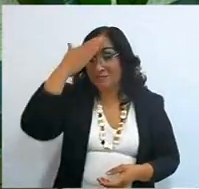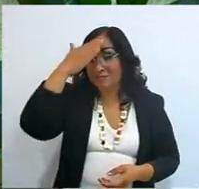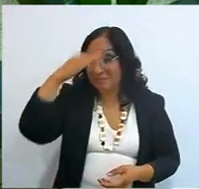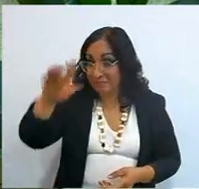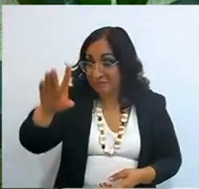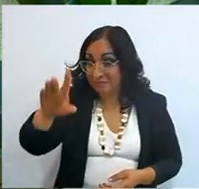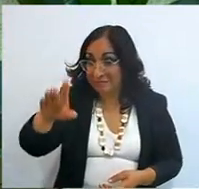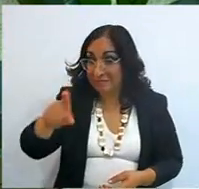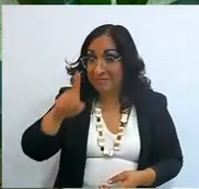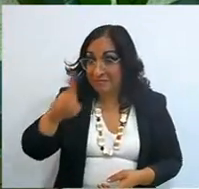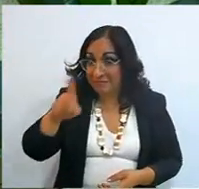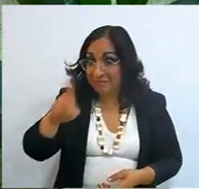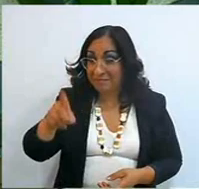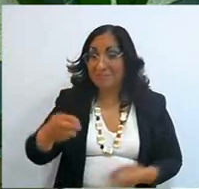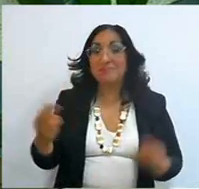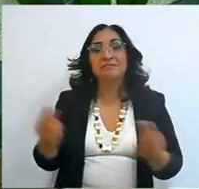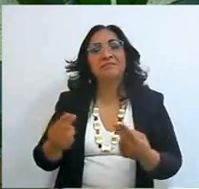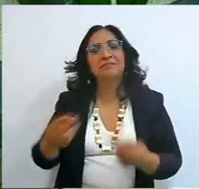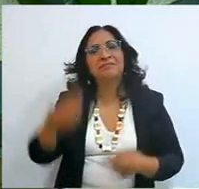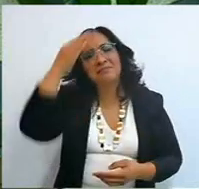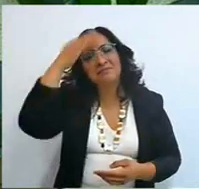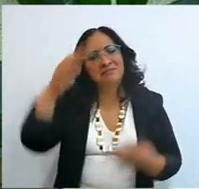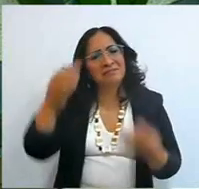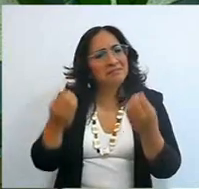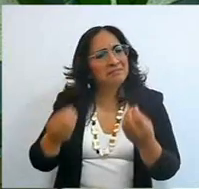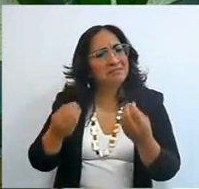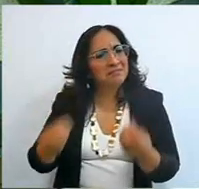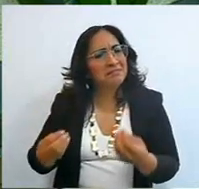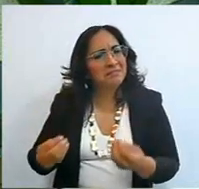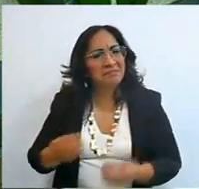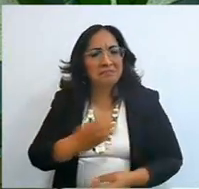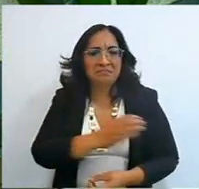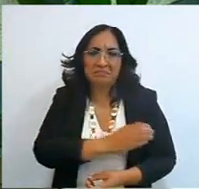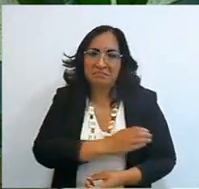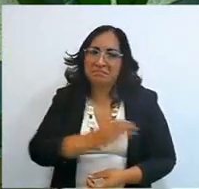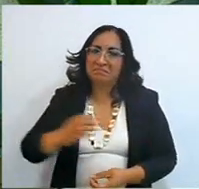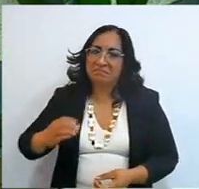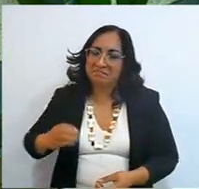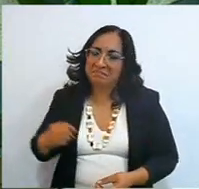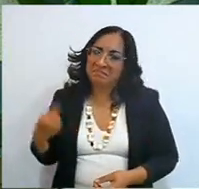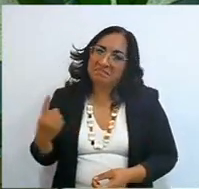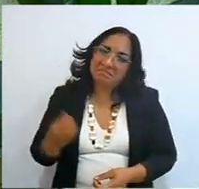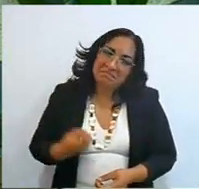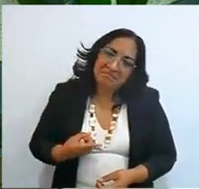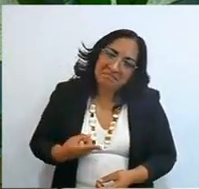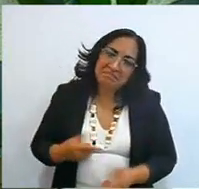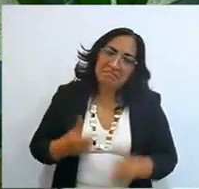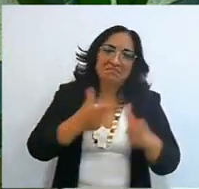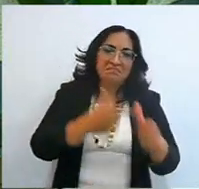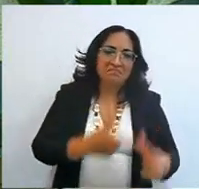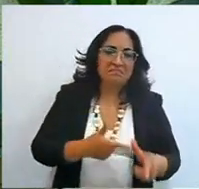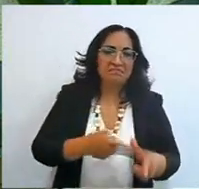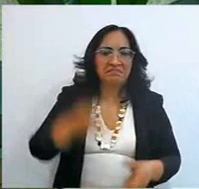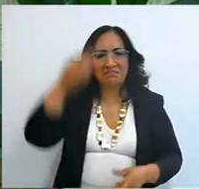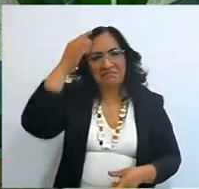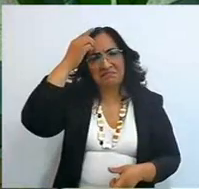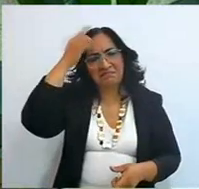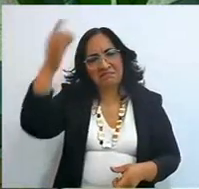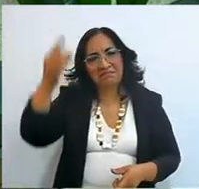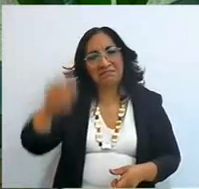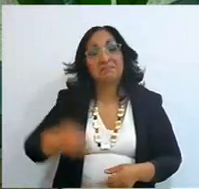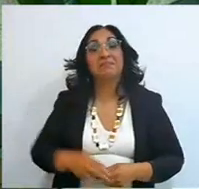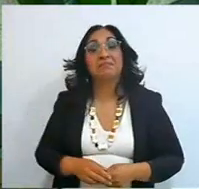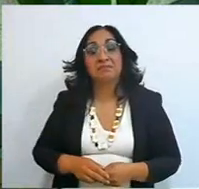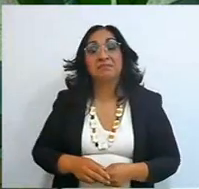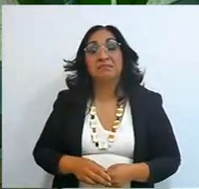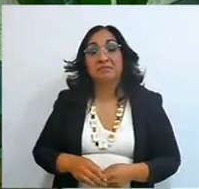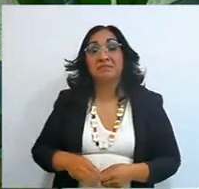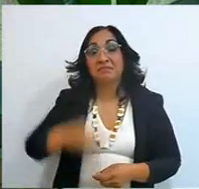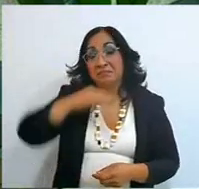because before, to be a Christian, to follow God, not to be a Christian, to follow God, sometimes cost you your life,